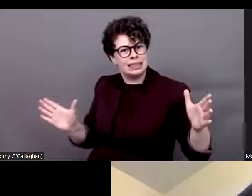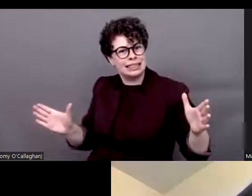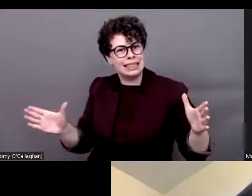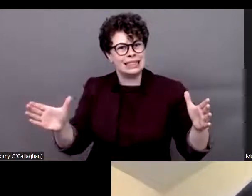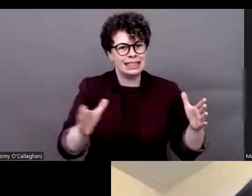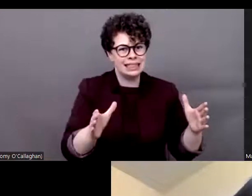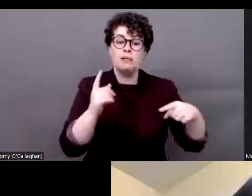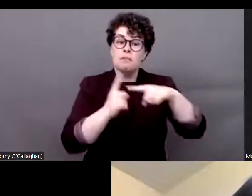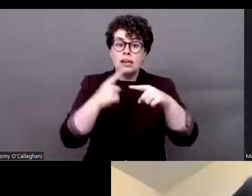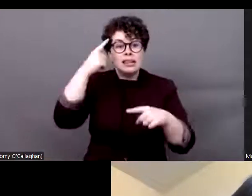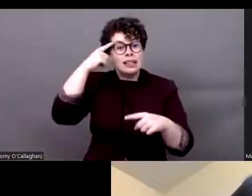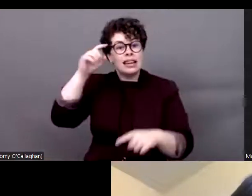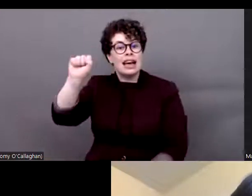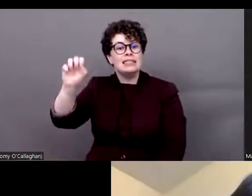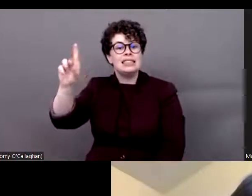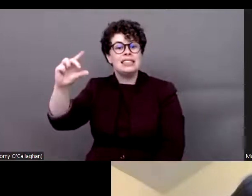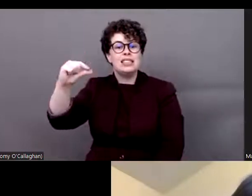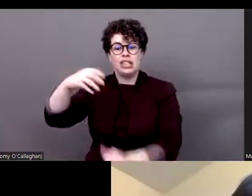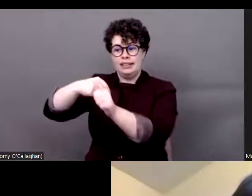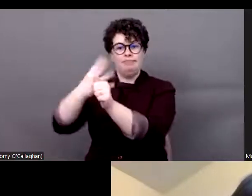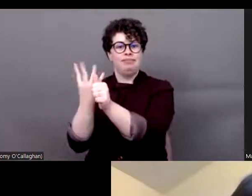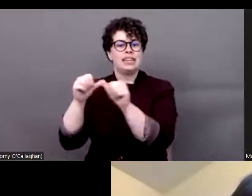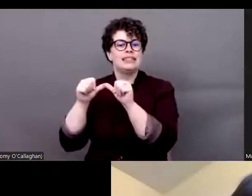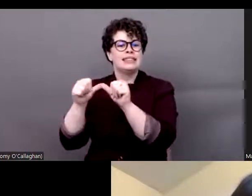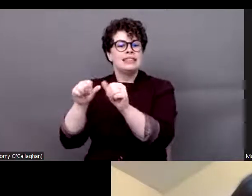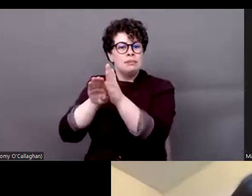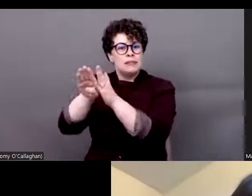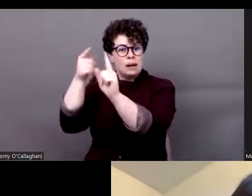At the Global Disability Summit is a historic